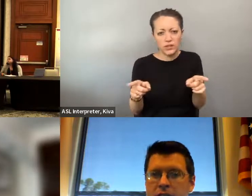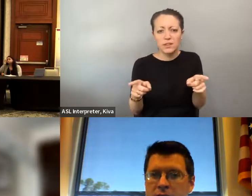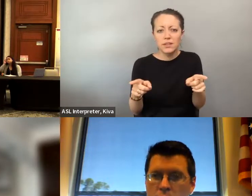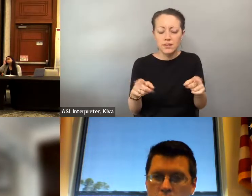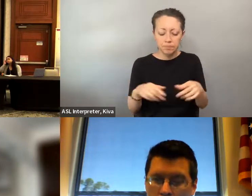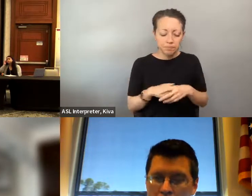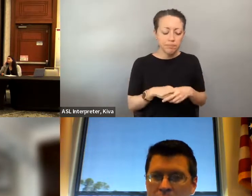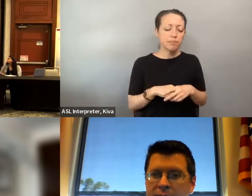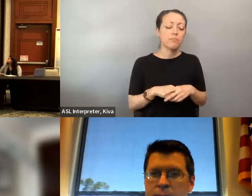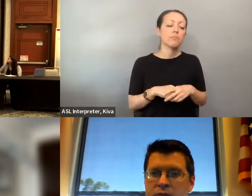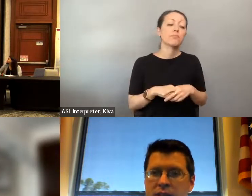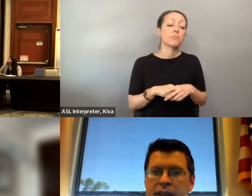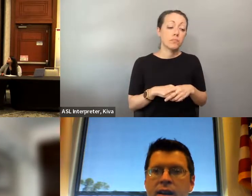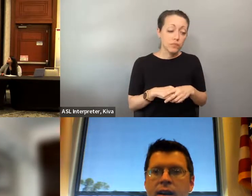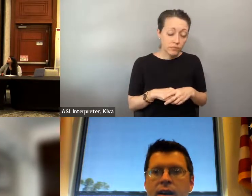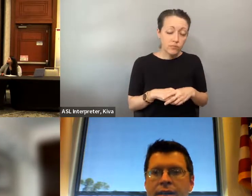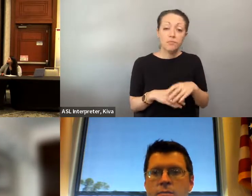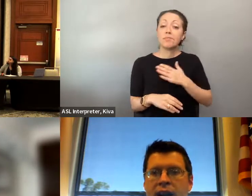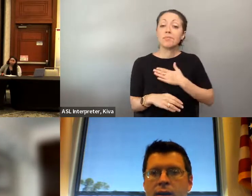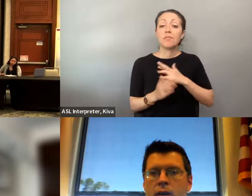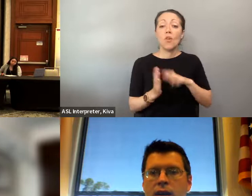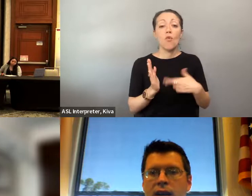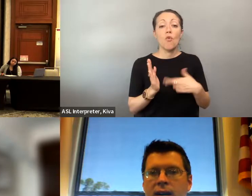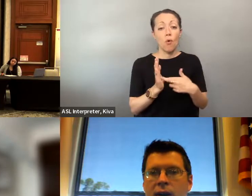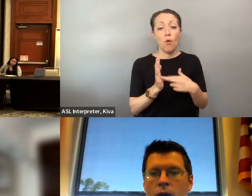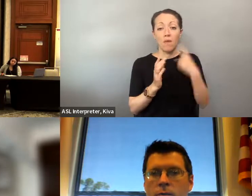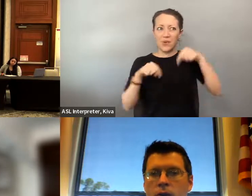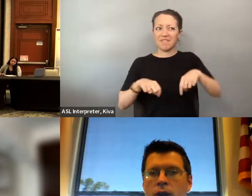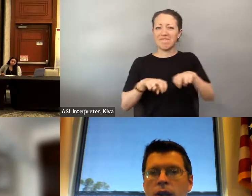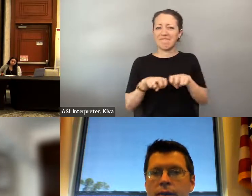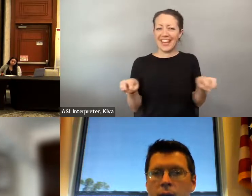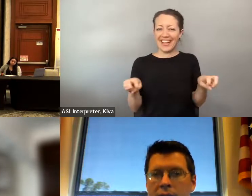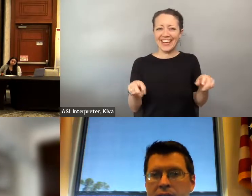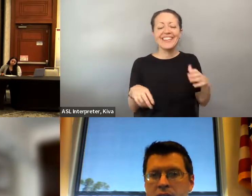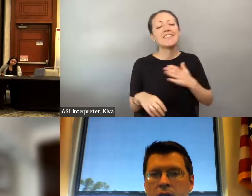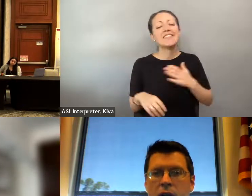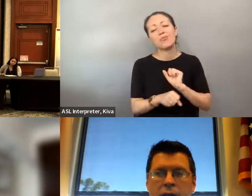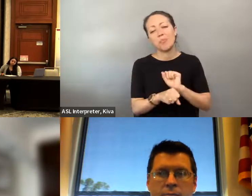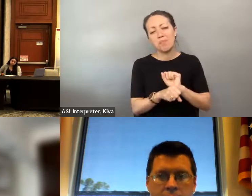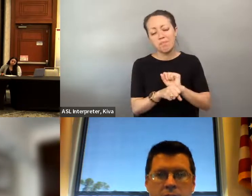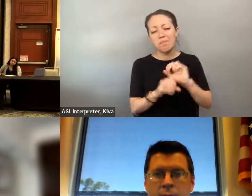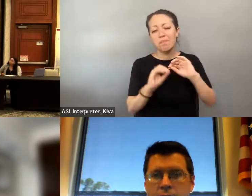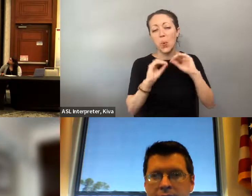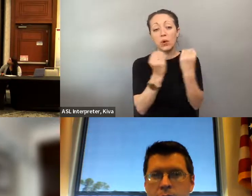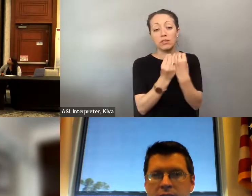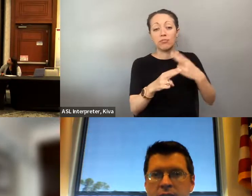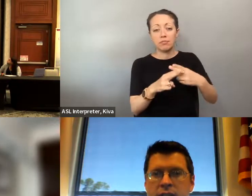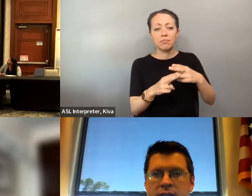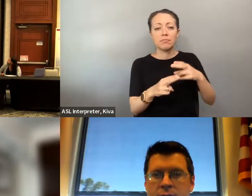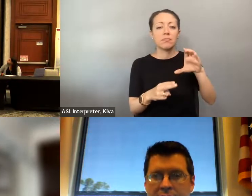on employment barriers and transportation barriers. So in terms of transitions into the profession and the role I